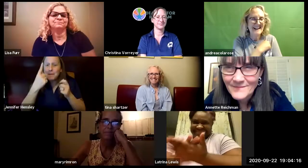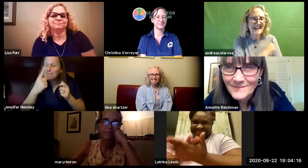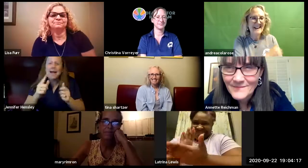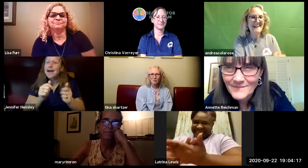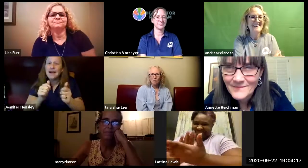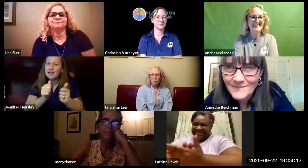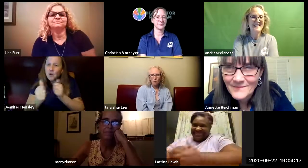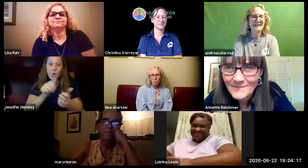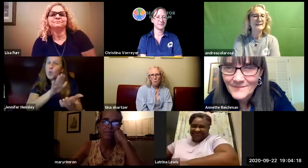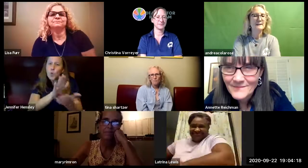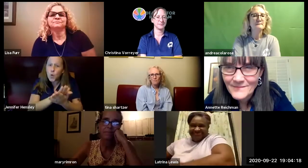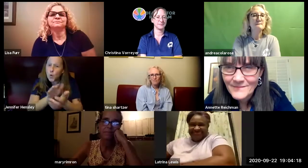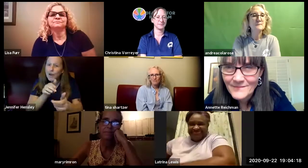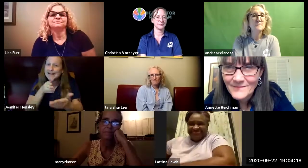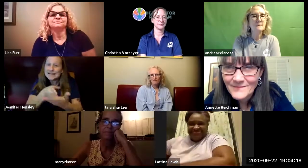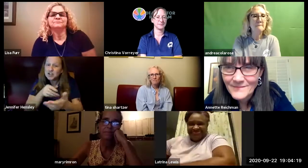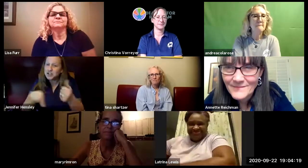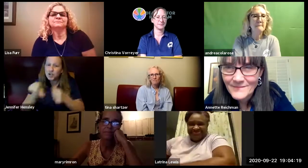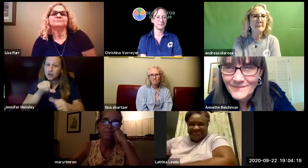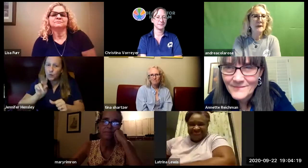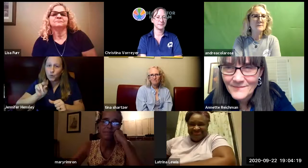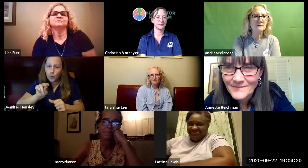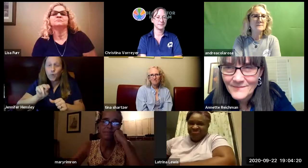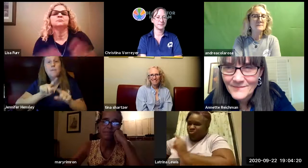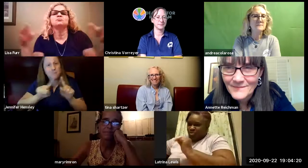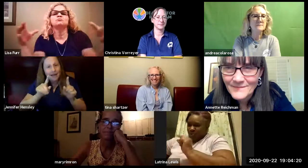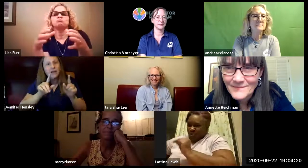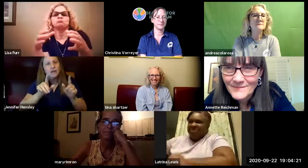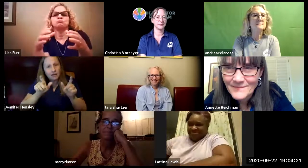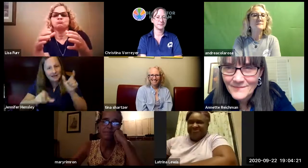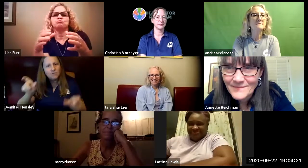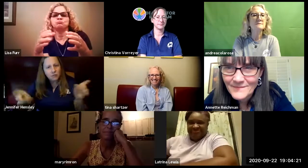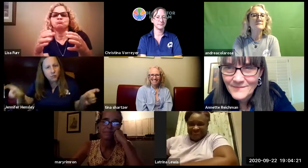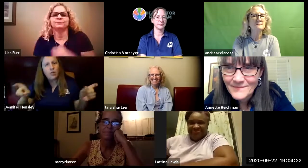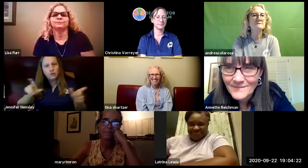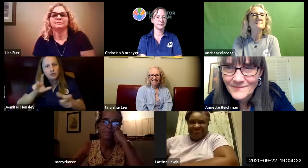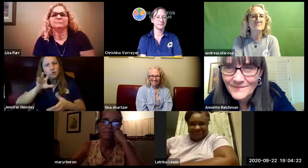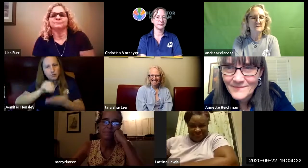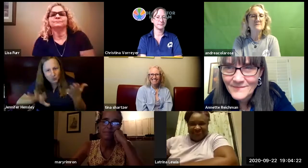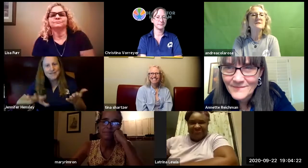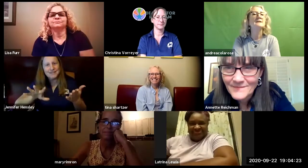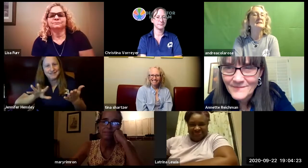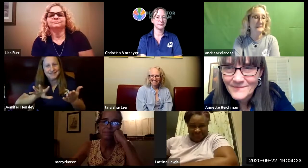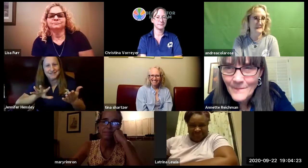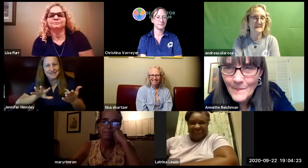have a friendly competition